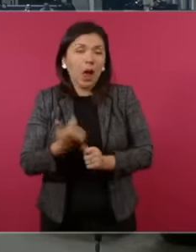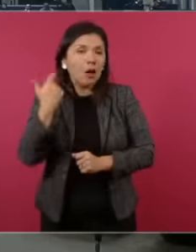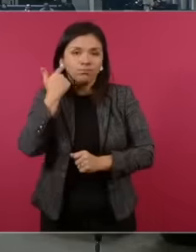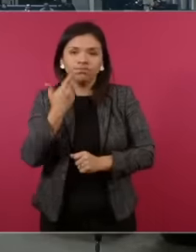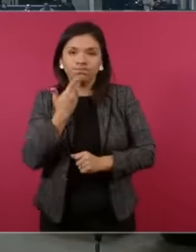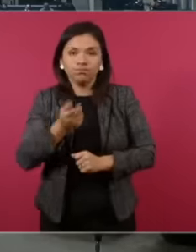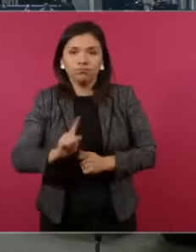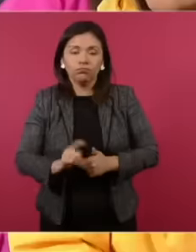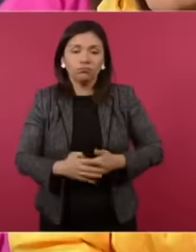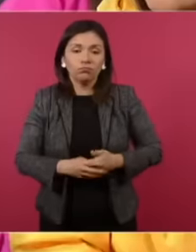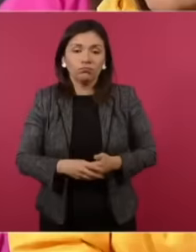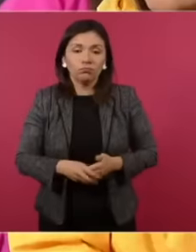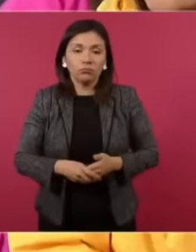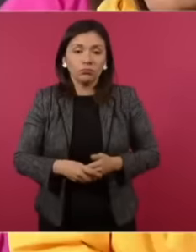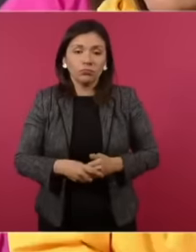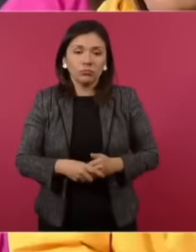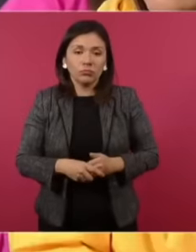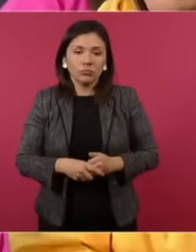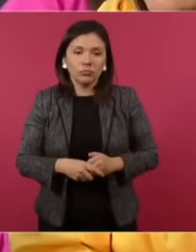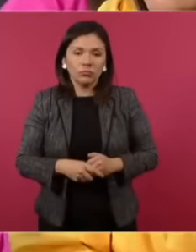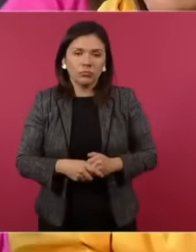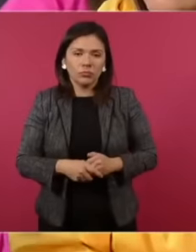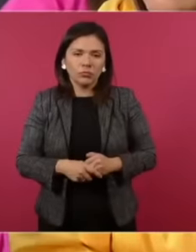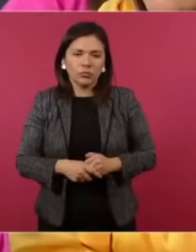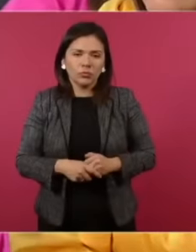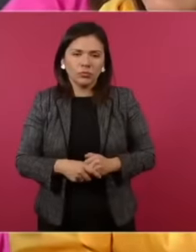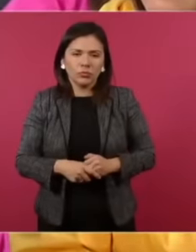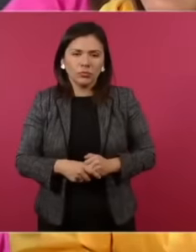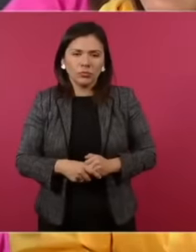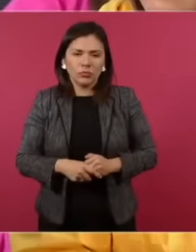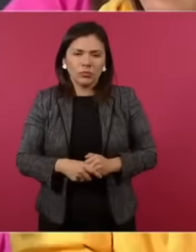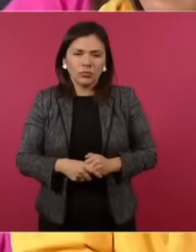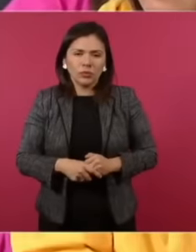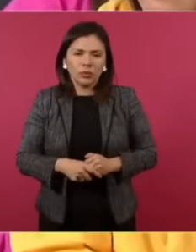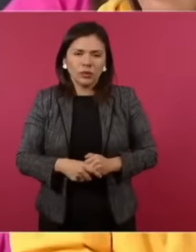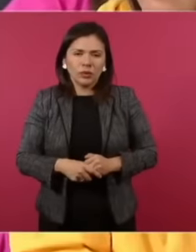cannot verify it but I do have it and I tell you this with all honesty and with all frankness that I had